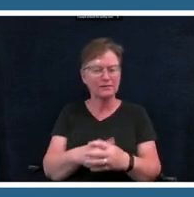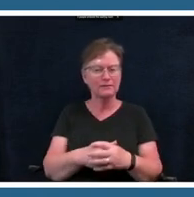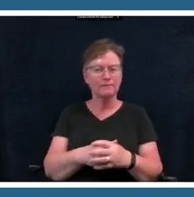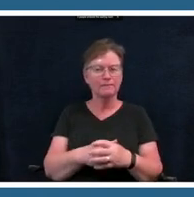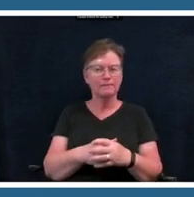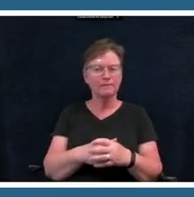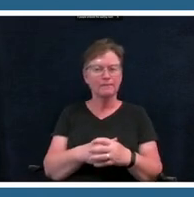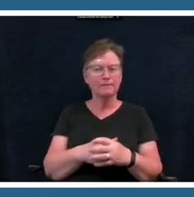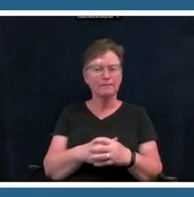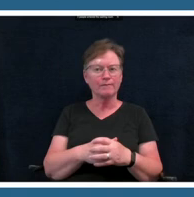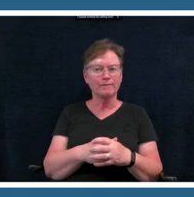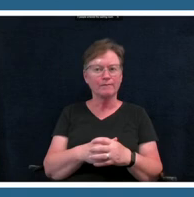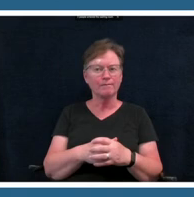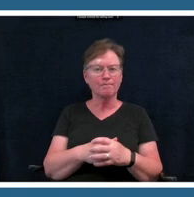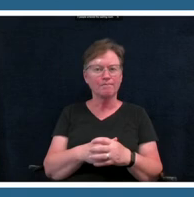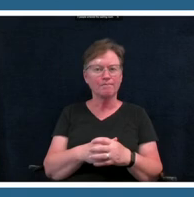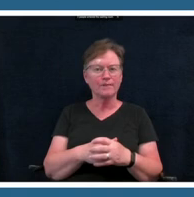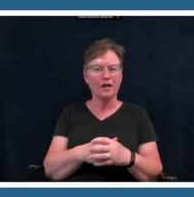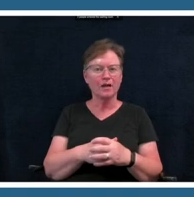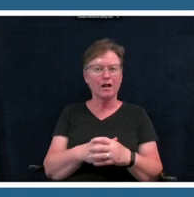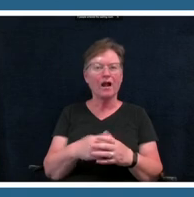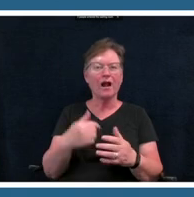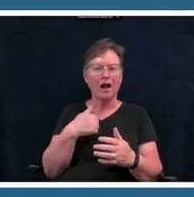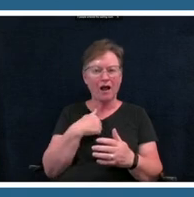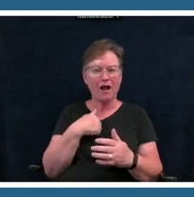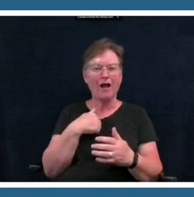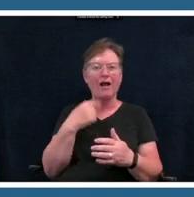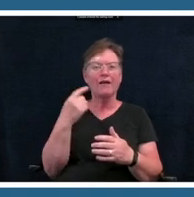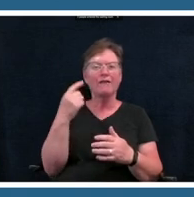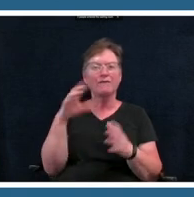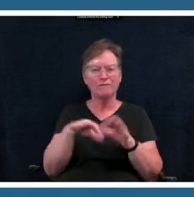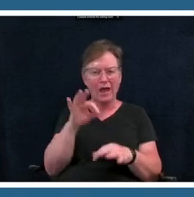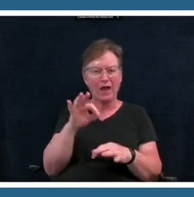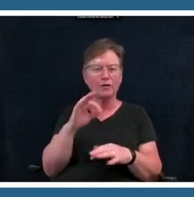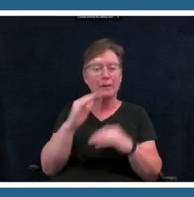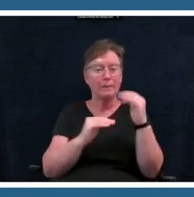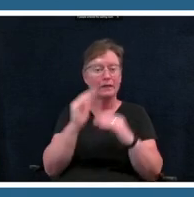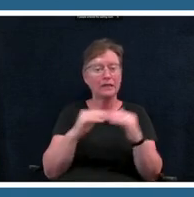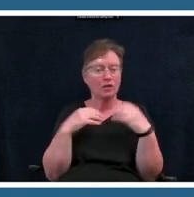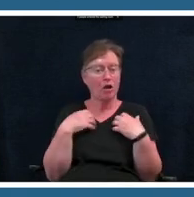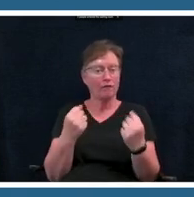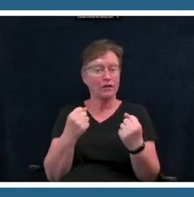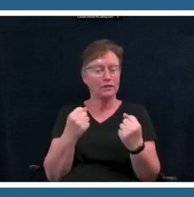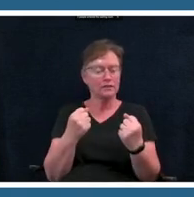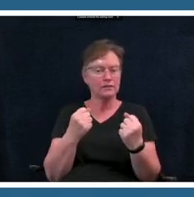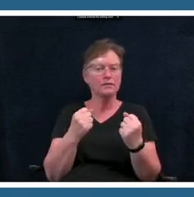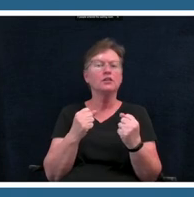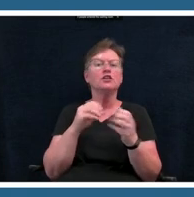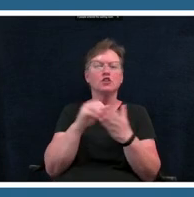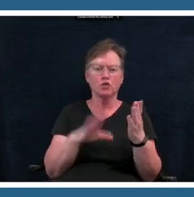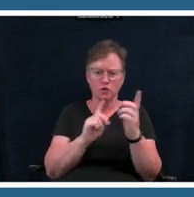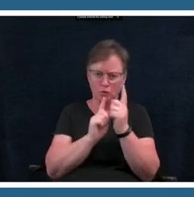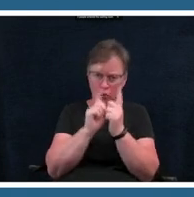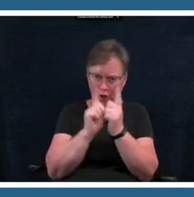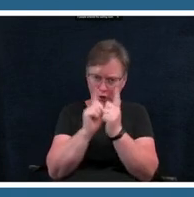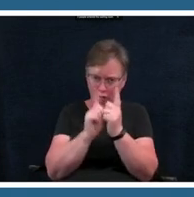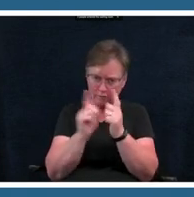you know i found that building confidence by having students work like one-on-one first and then share to a